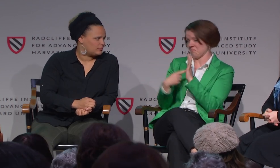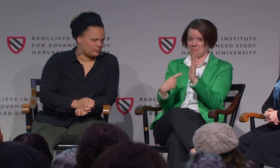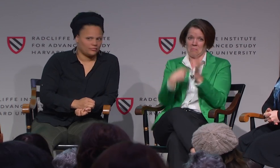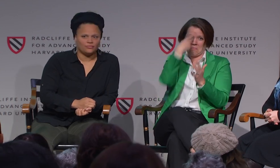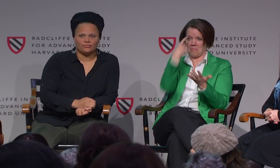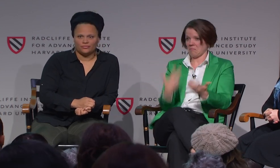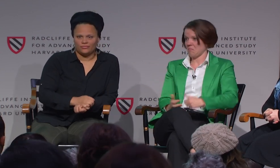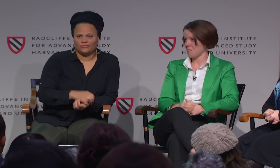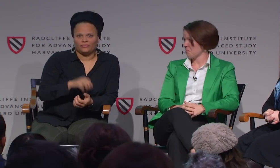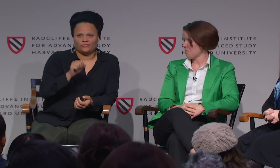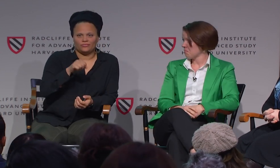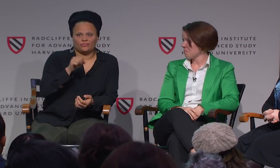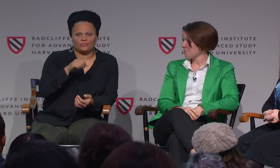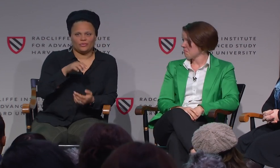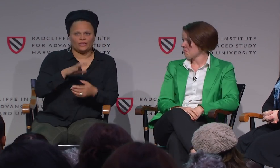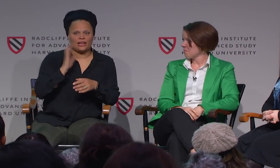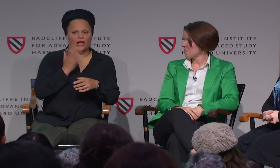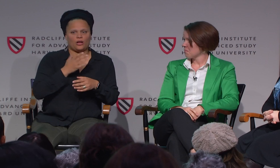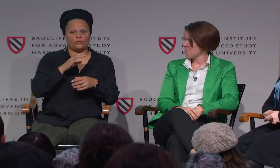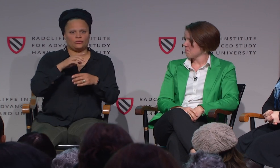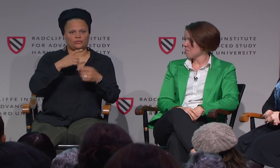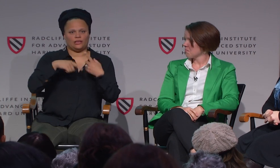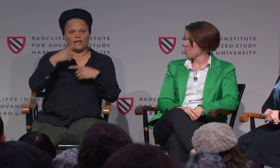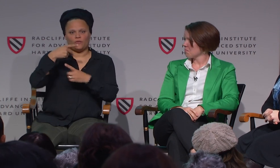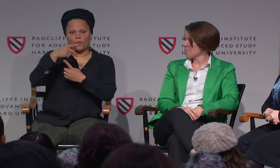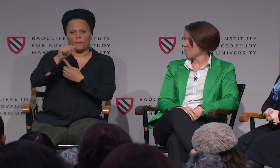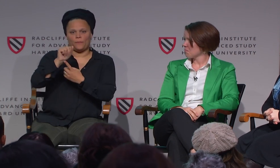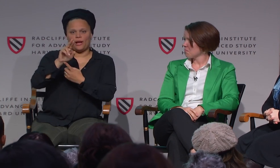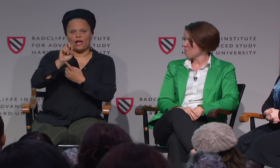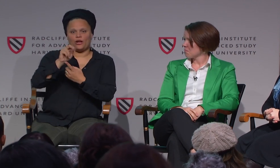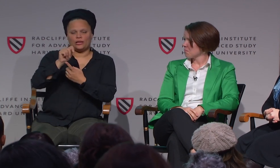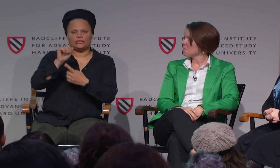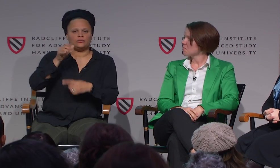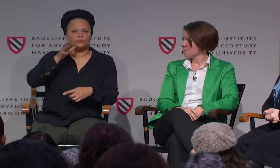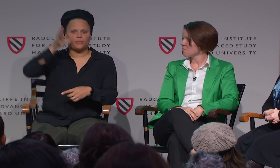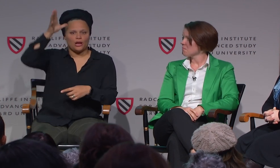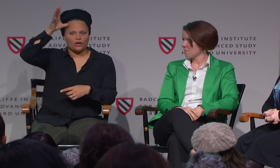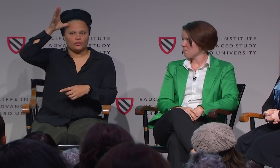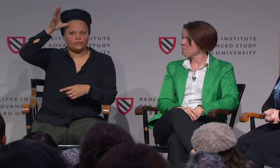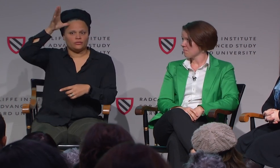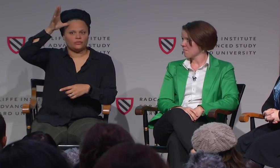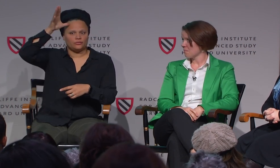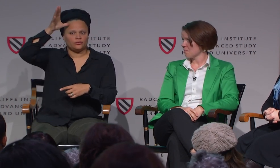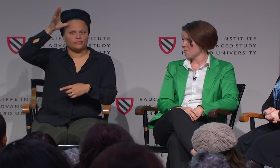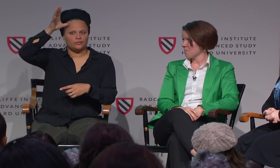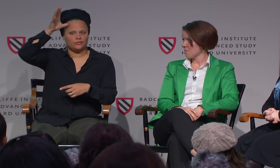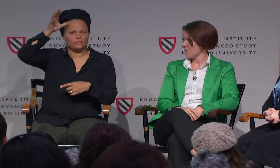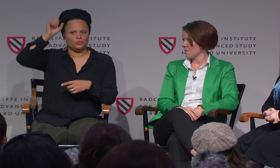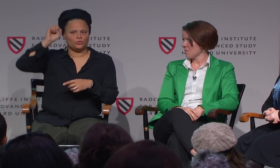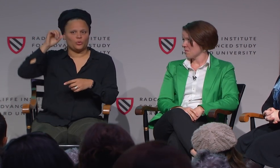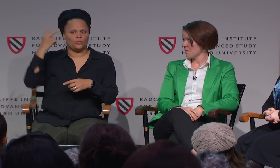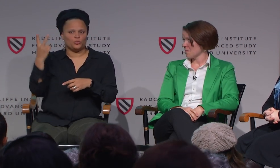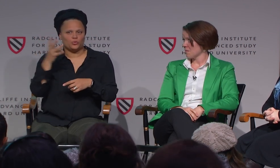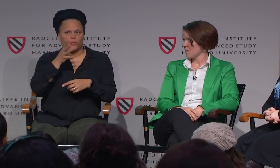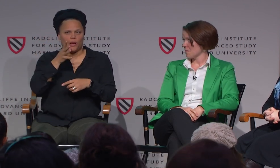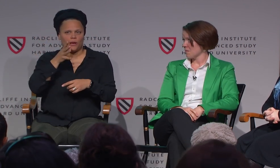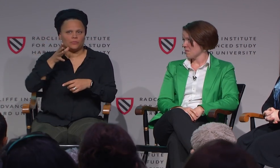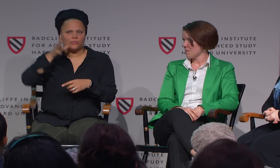So just as an example like that that has that attributed to it. So, parents is signed like this.